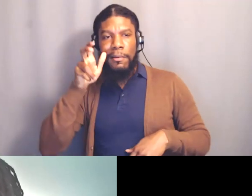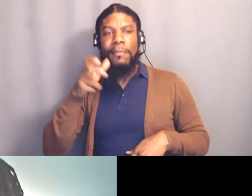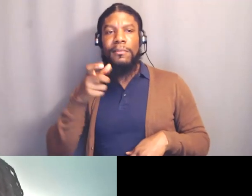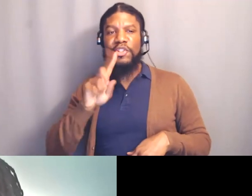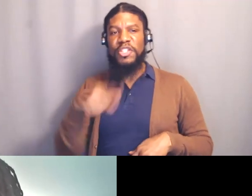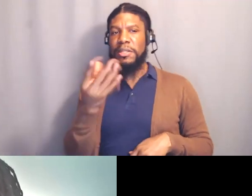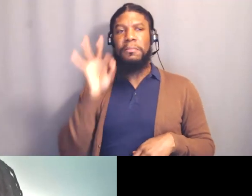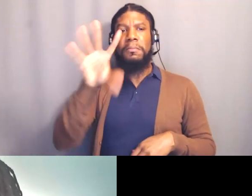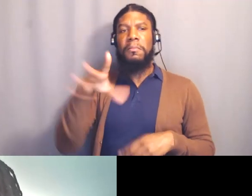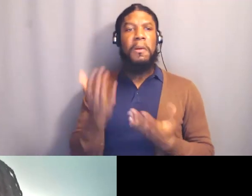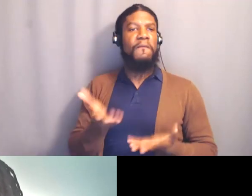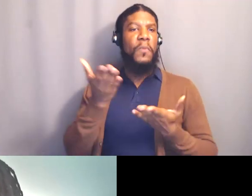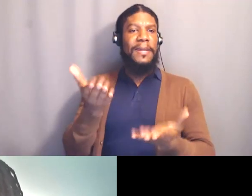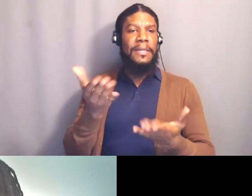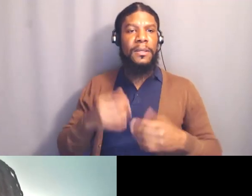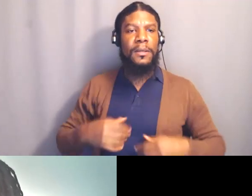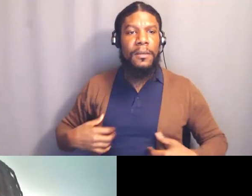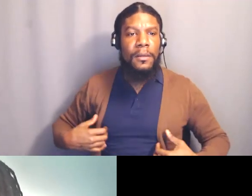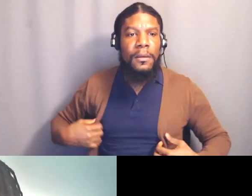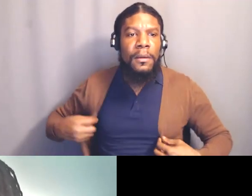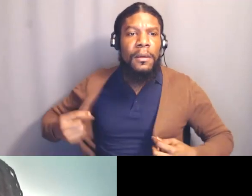so I wrote down a vision